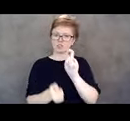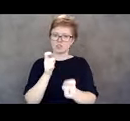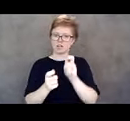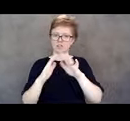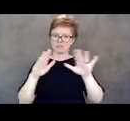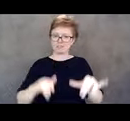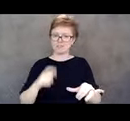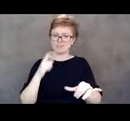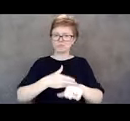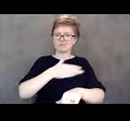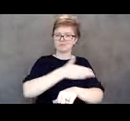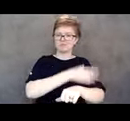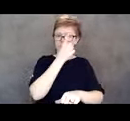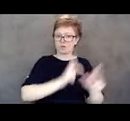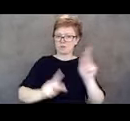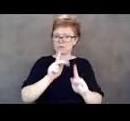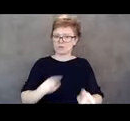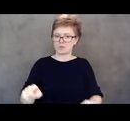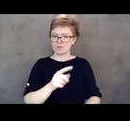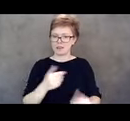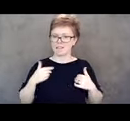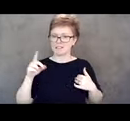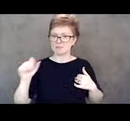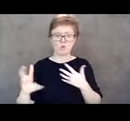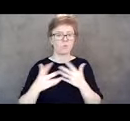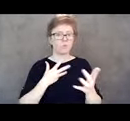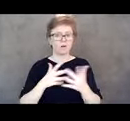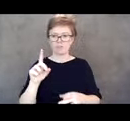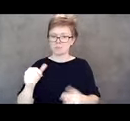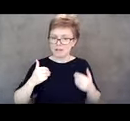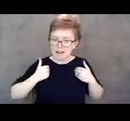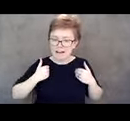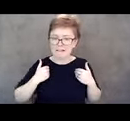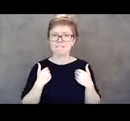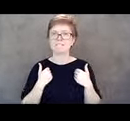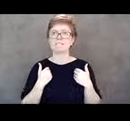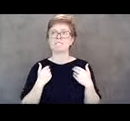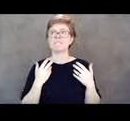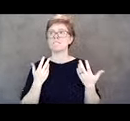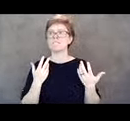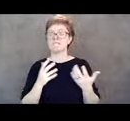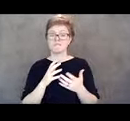no matter what disability they experienced or when they become disabled. We are very strong.